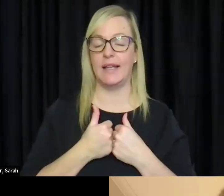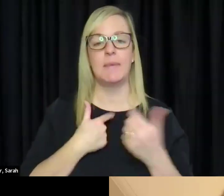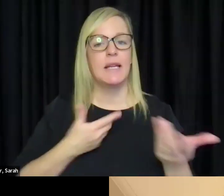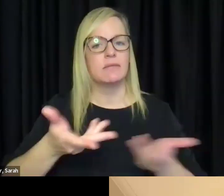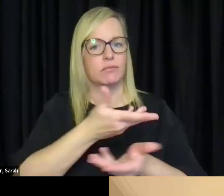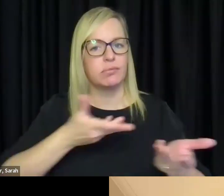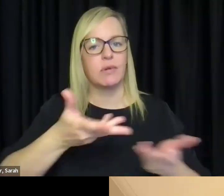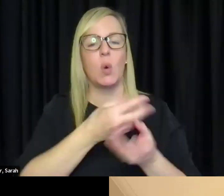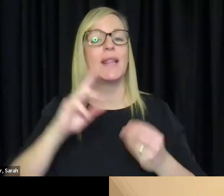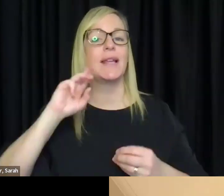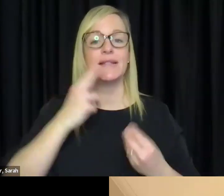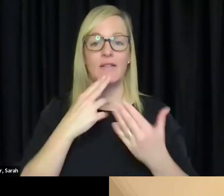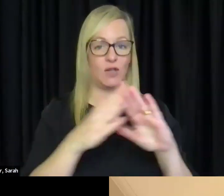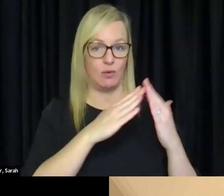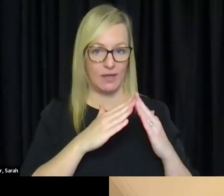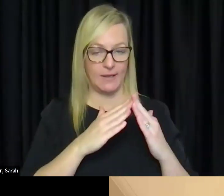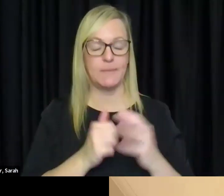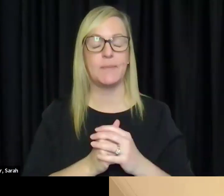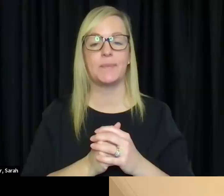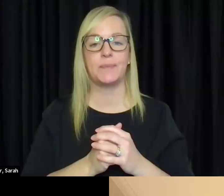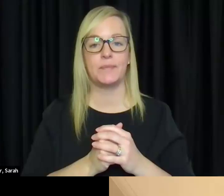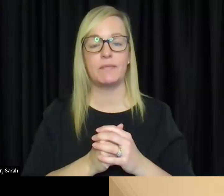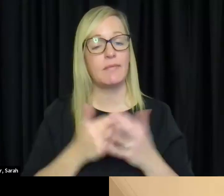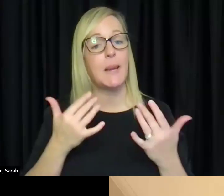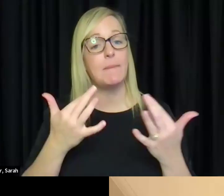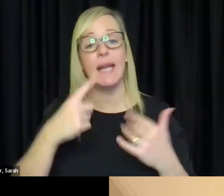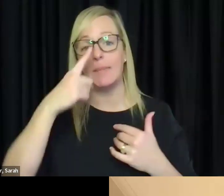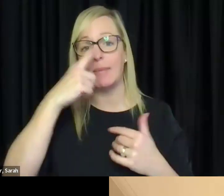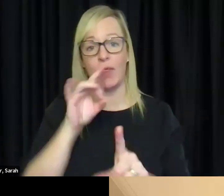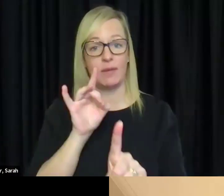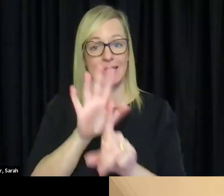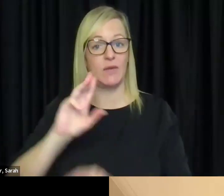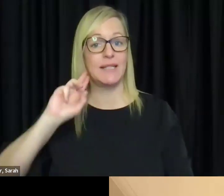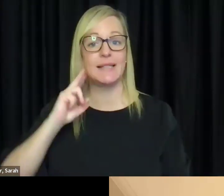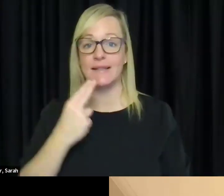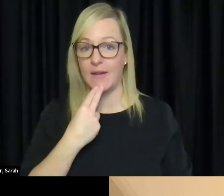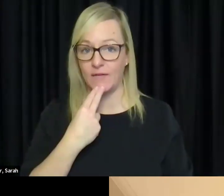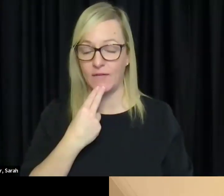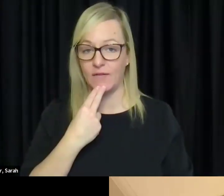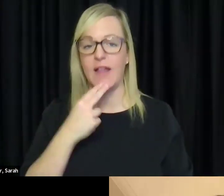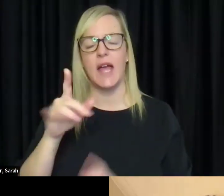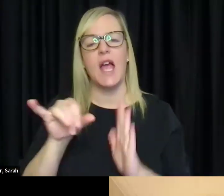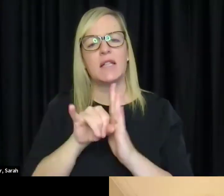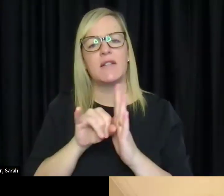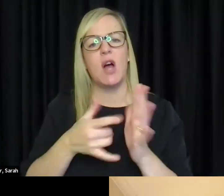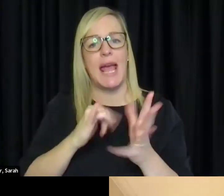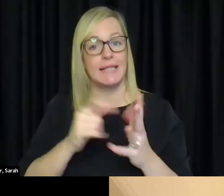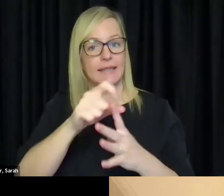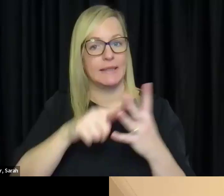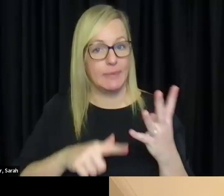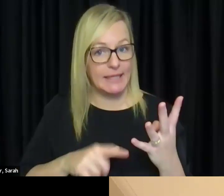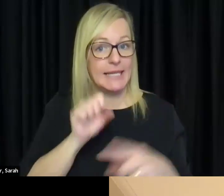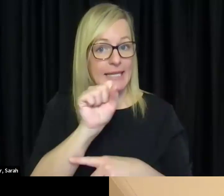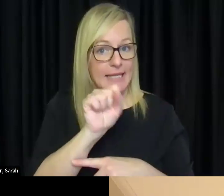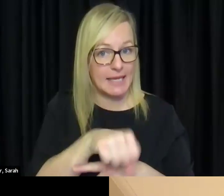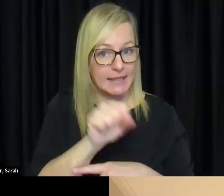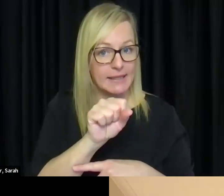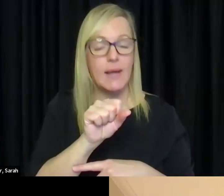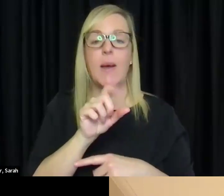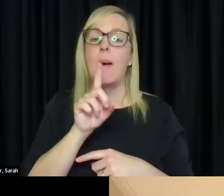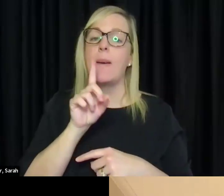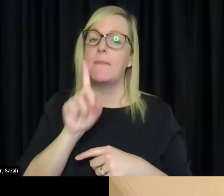the deaf community. So many people that are deaf identify as having a disability, but they also